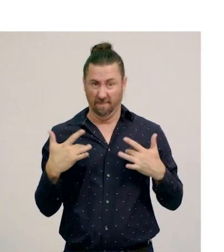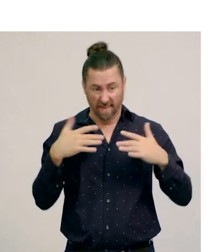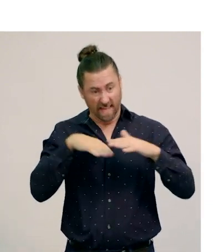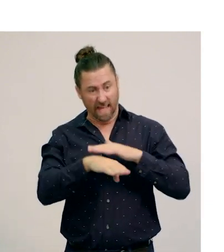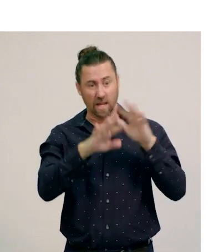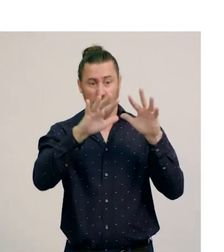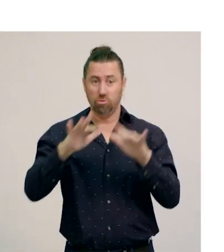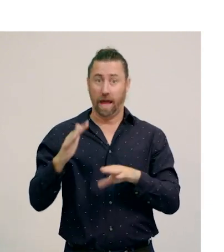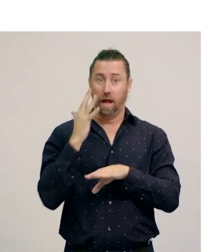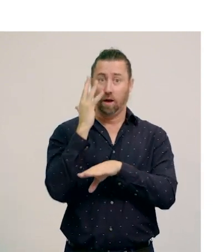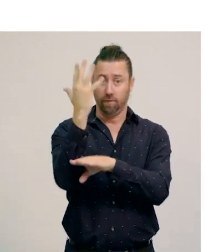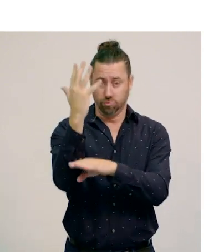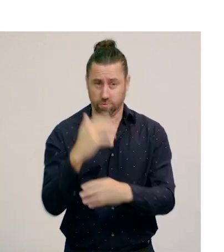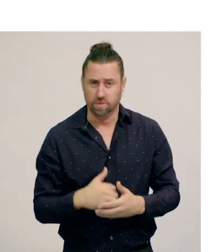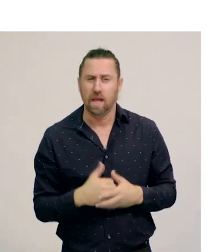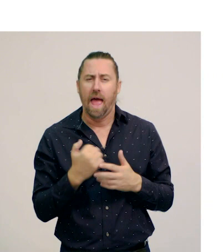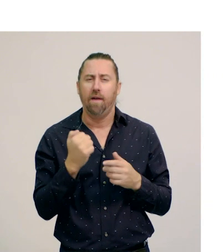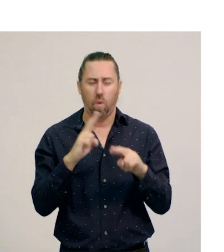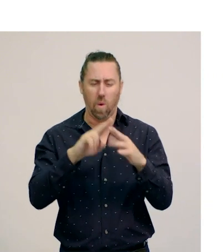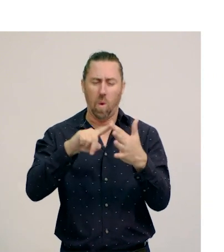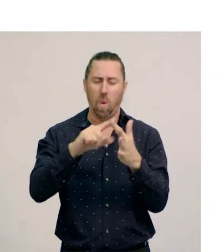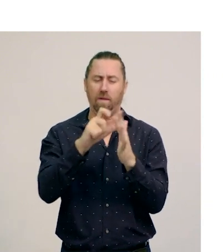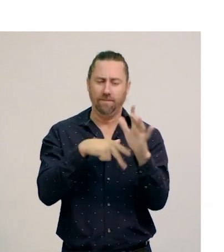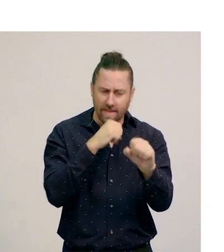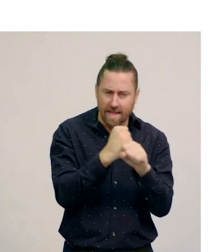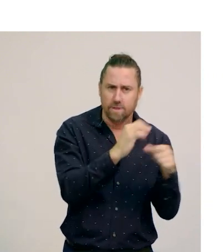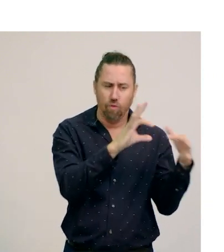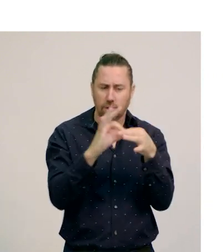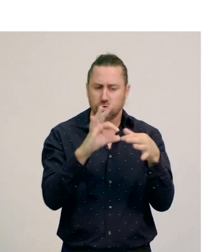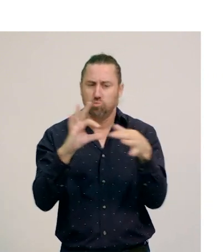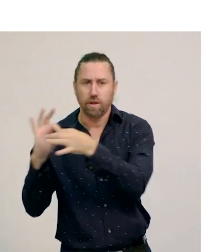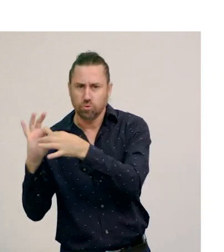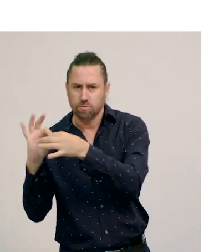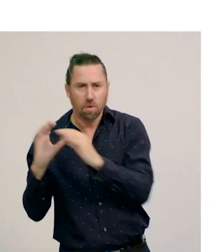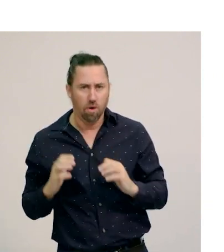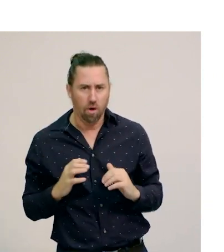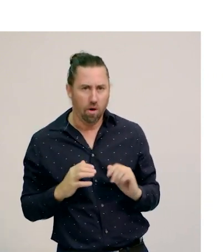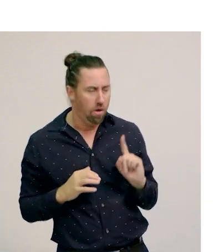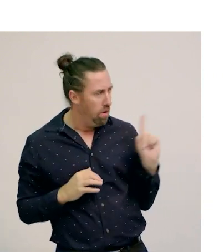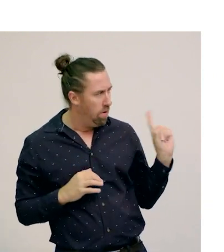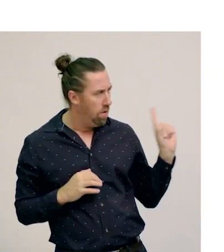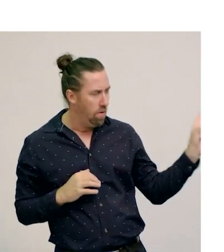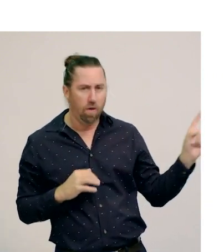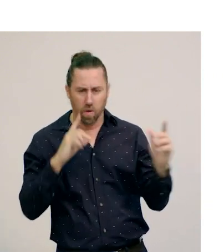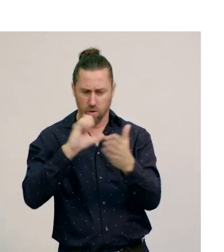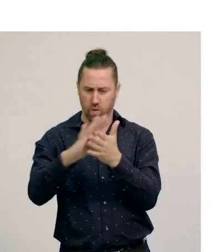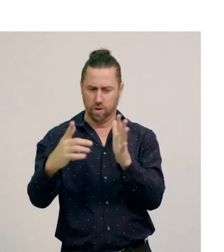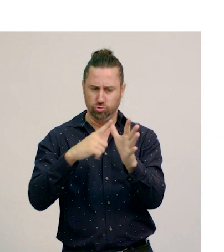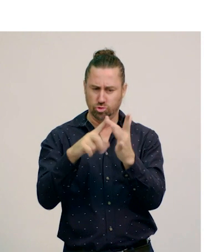They have been organised by their feeding relationships, and we can see two different sets of relationships that we call ‘chains’.